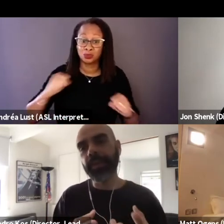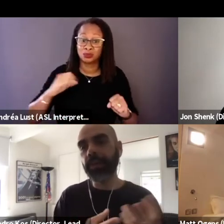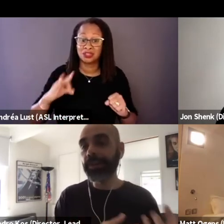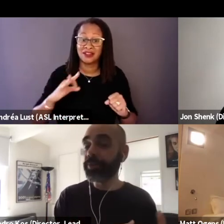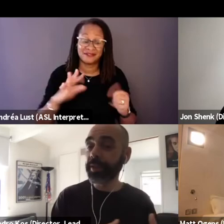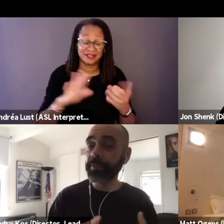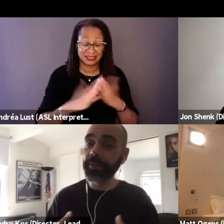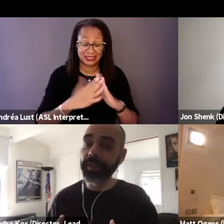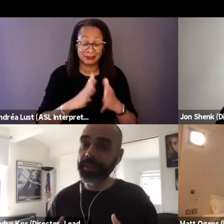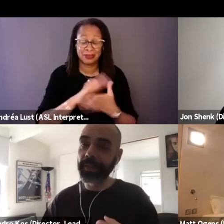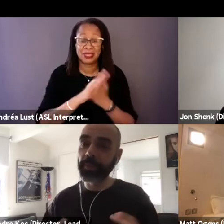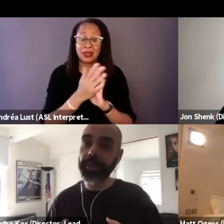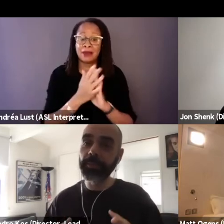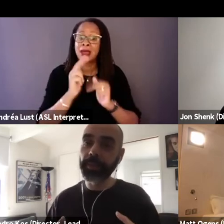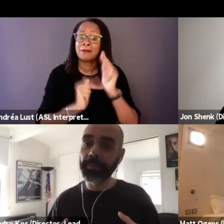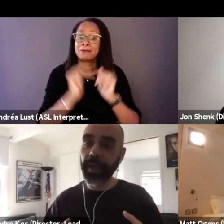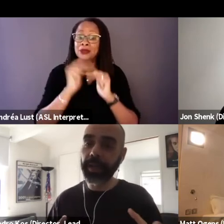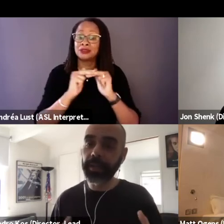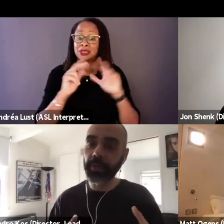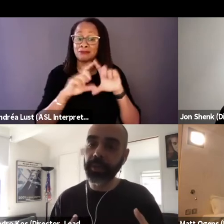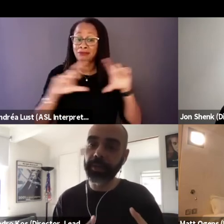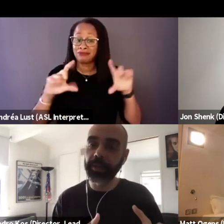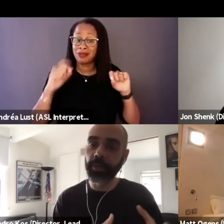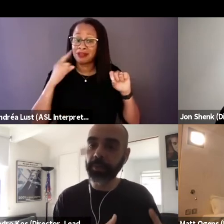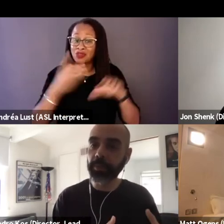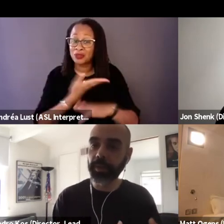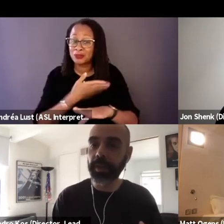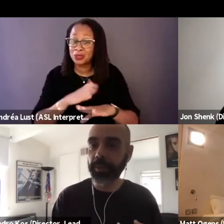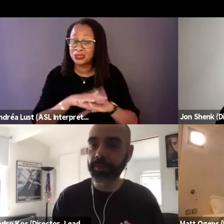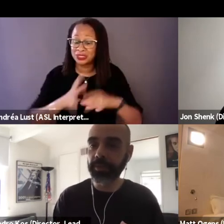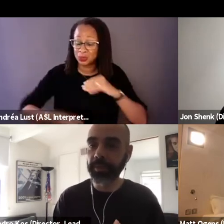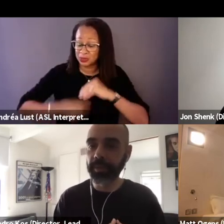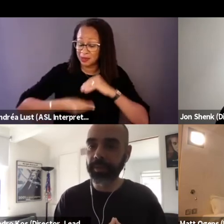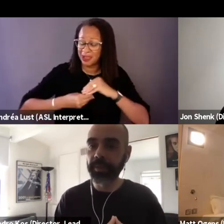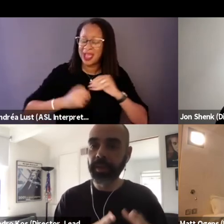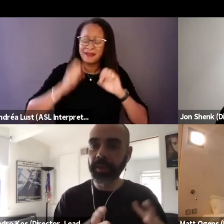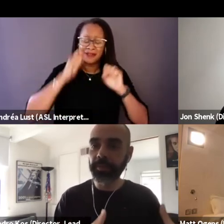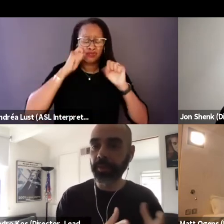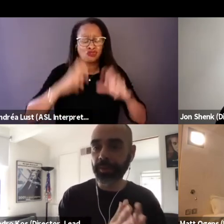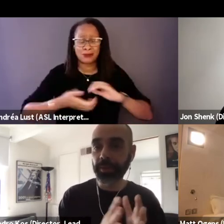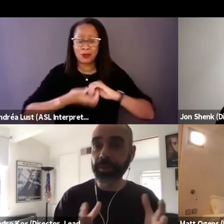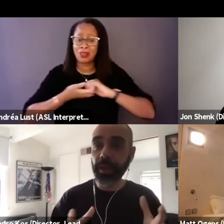also for the music. So we had an incredible collaboration with our composer Gil Talmi